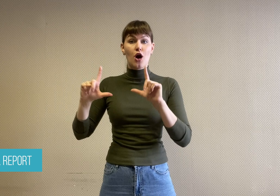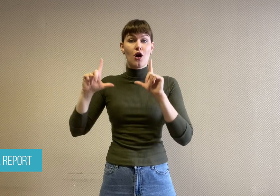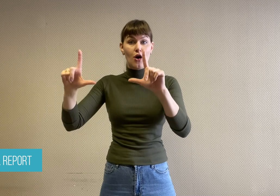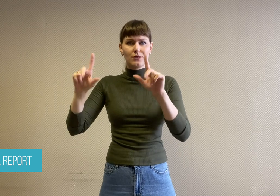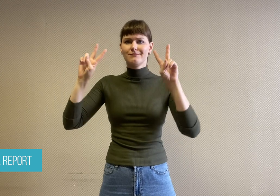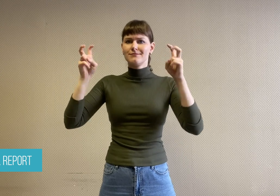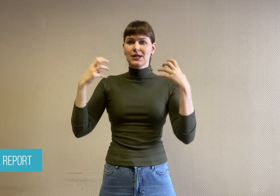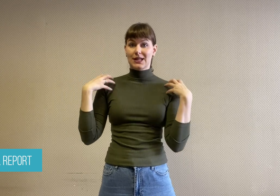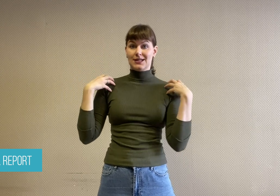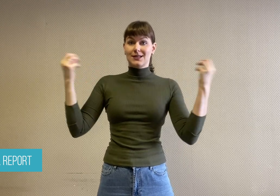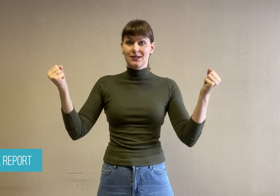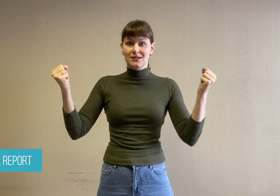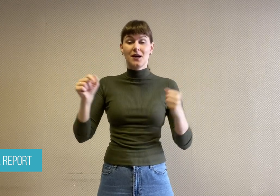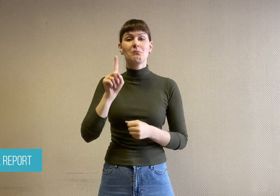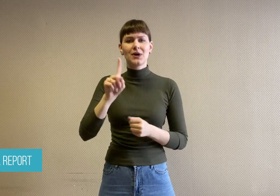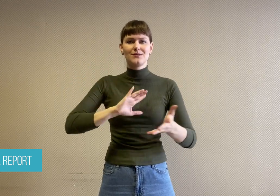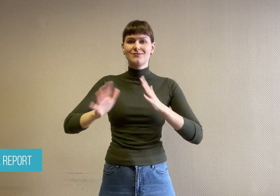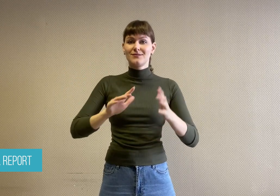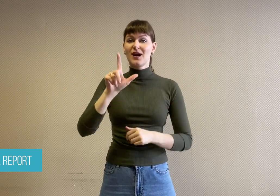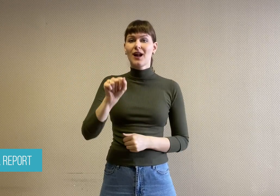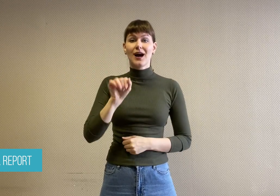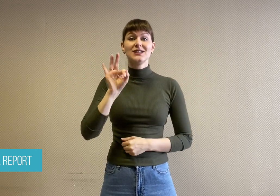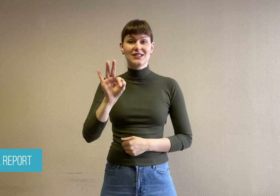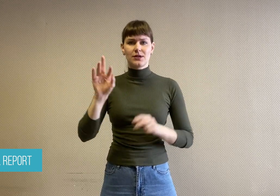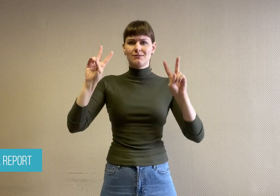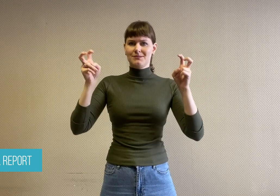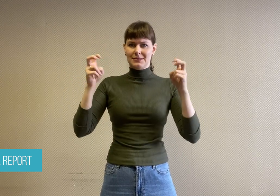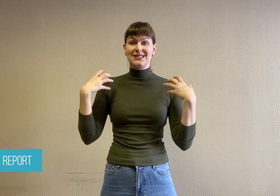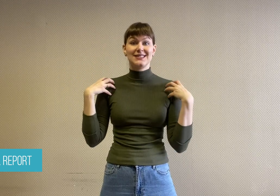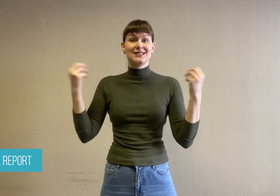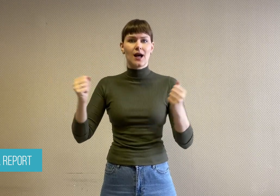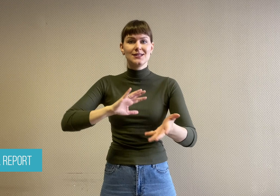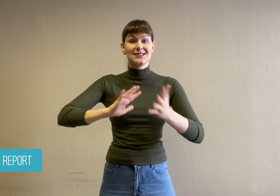in French Sign Language (LSF). The blog, called "Sante Signes",